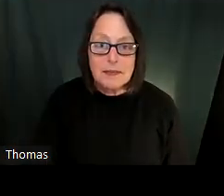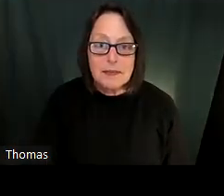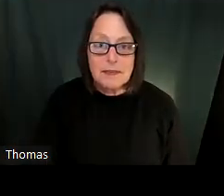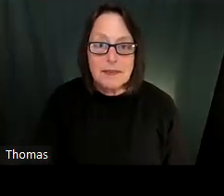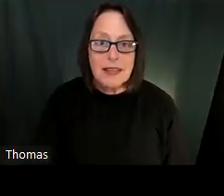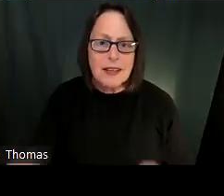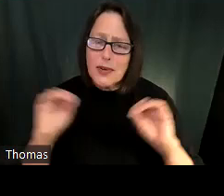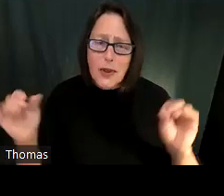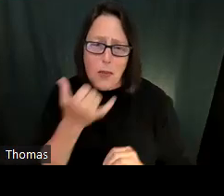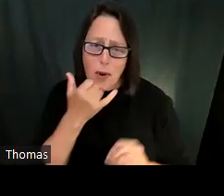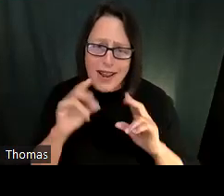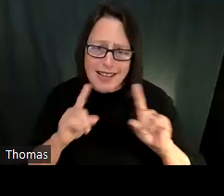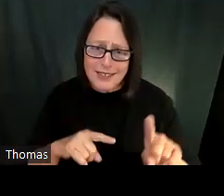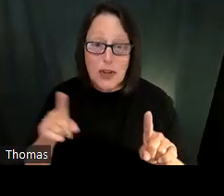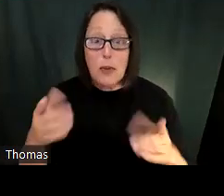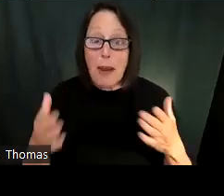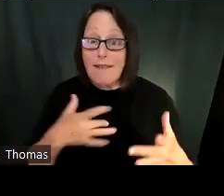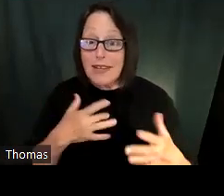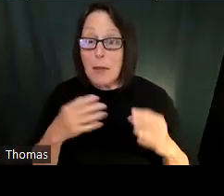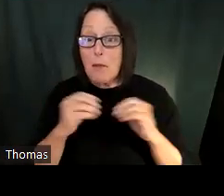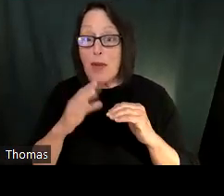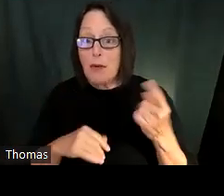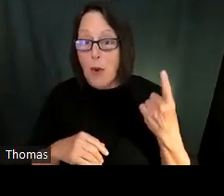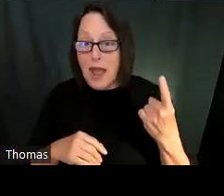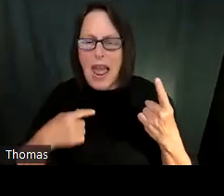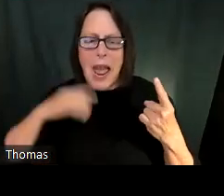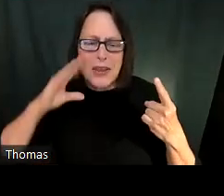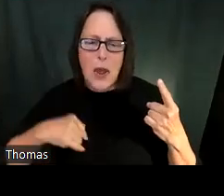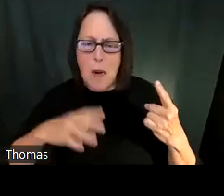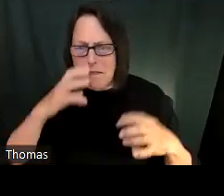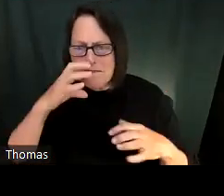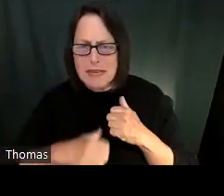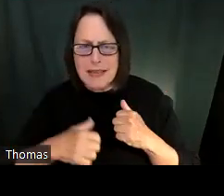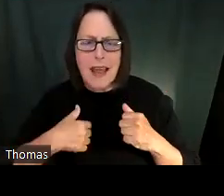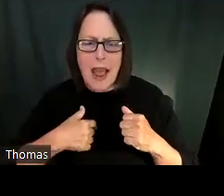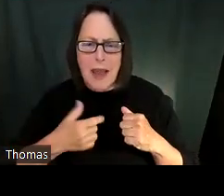Or other. Go ahead and roll. How do you feel? There's no wrong answer.